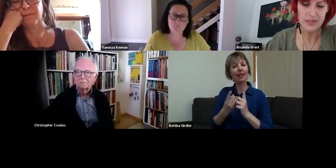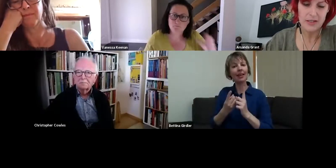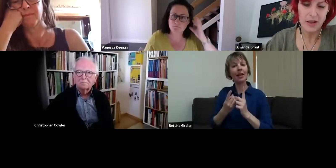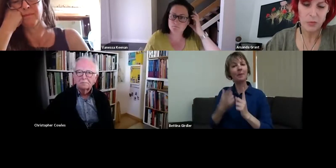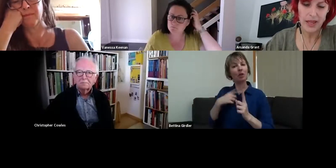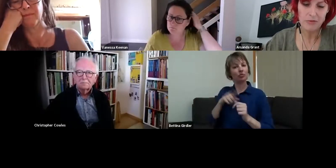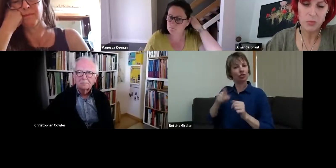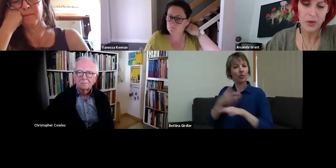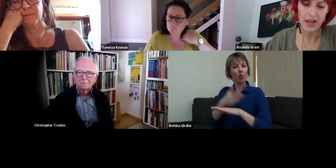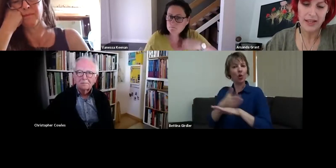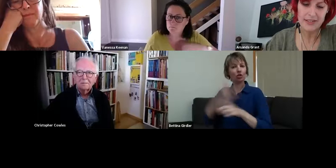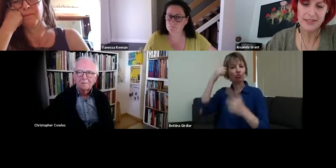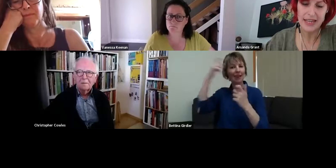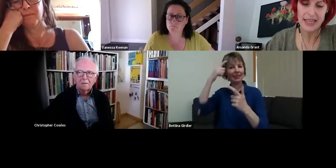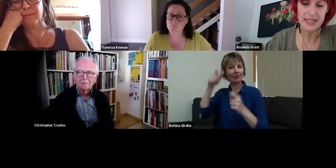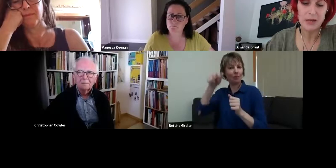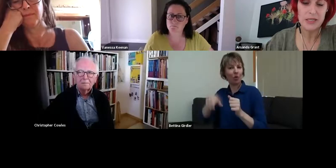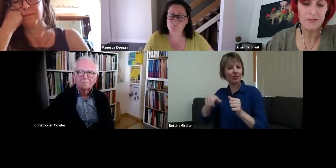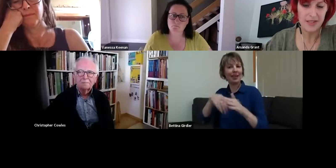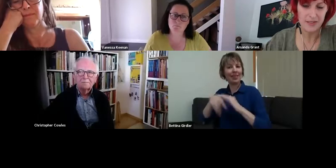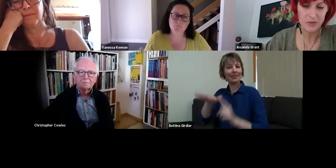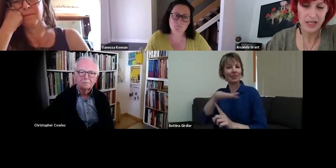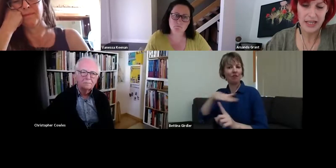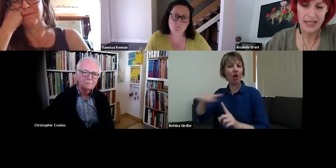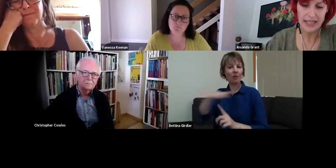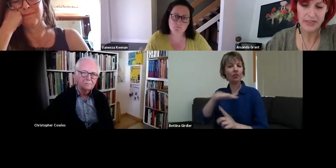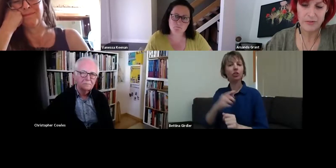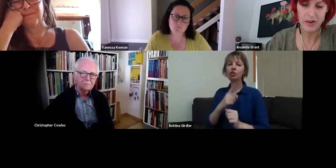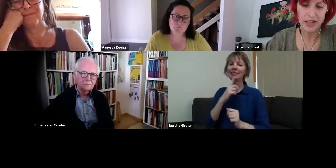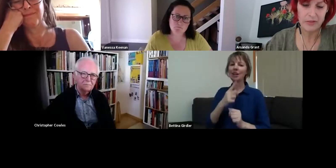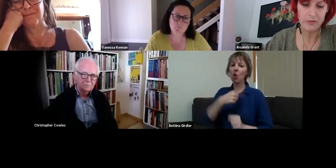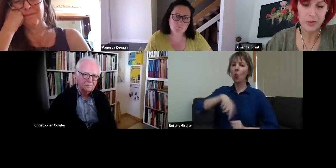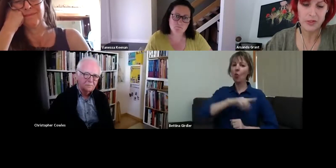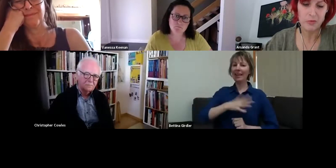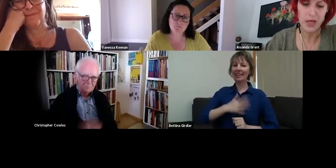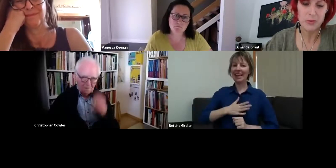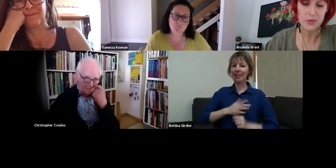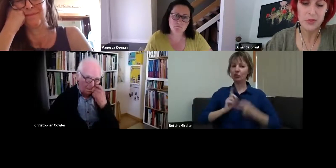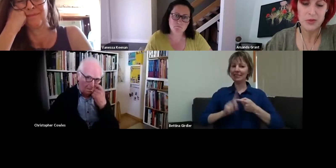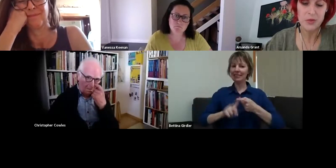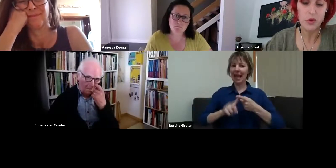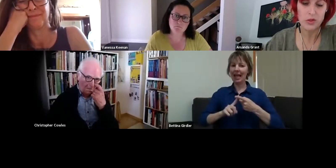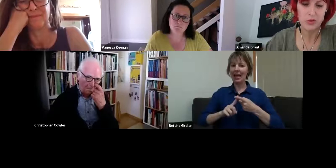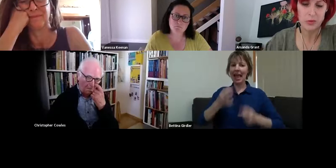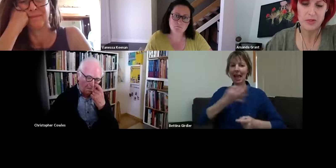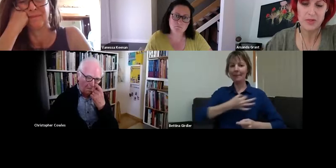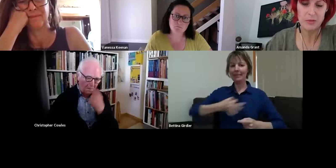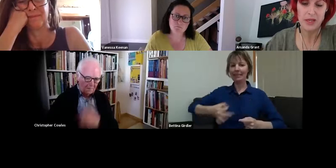stay an empty vessel and let the fire and fury of people's distress wash through us. To be compassionate, but not take it